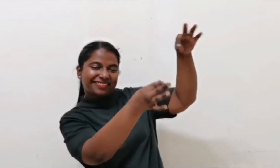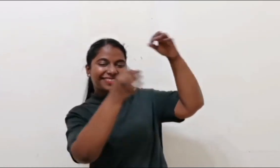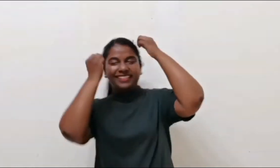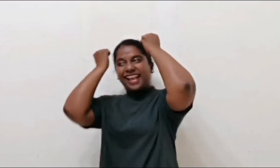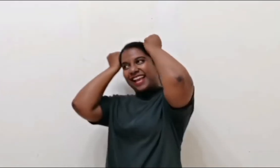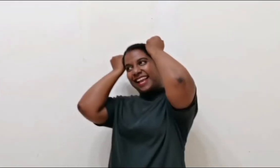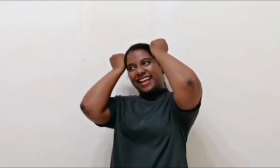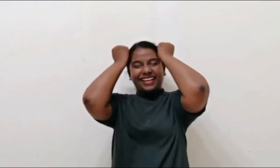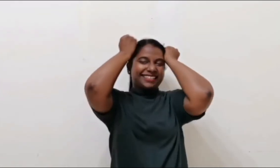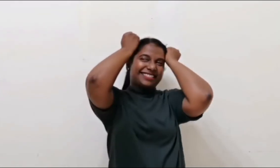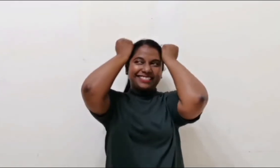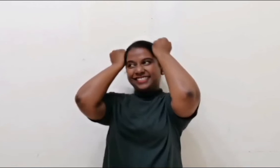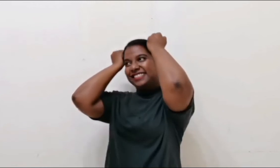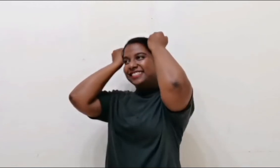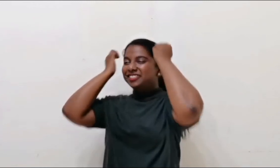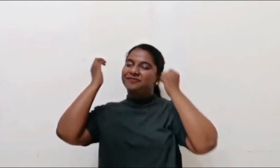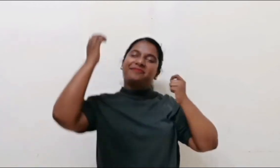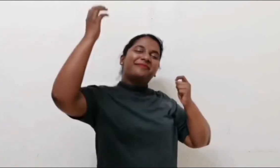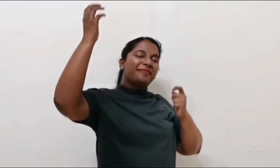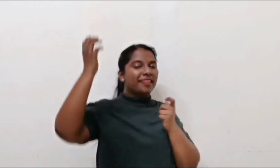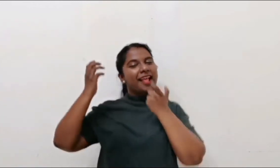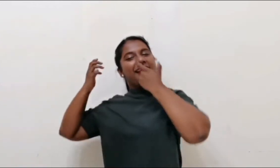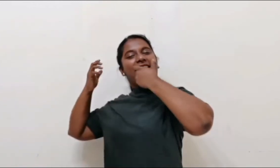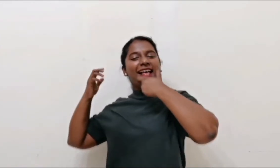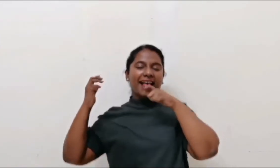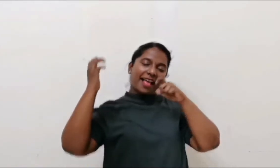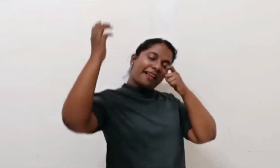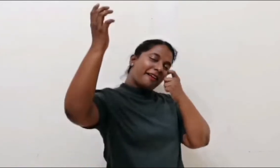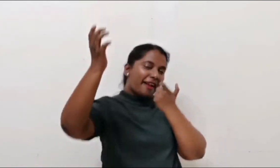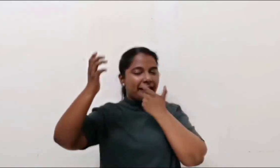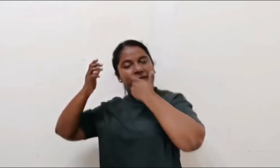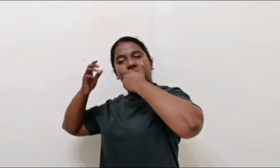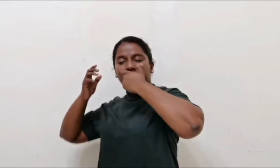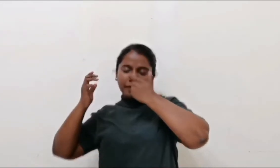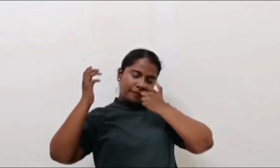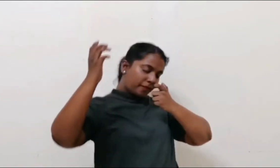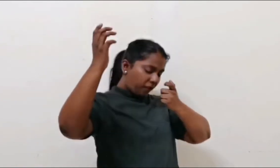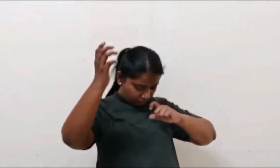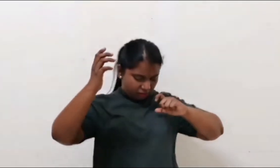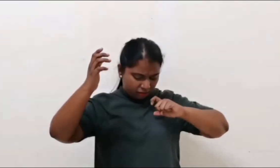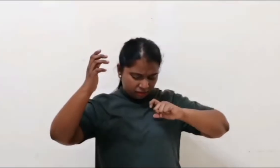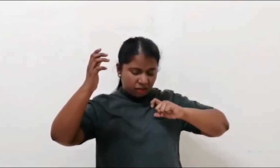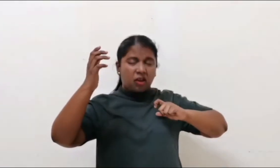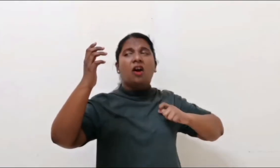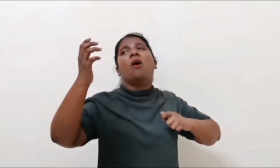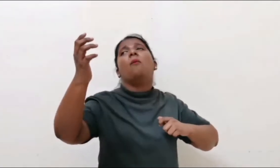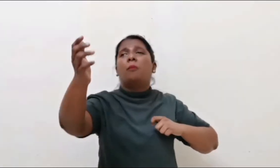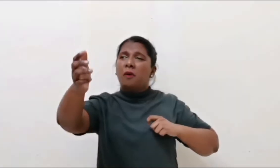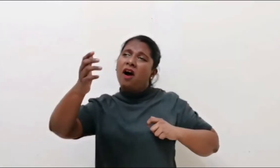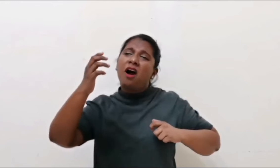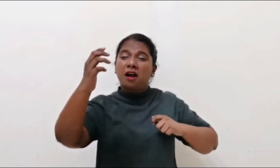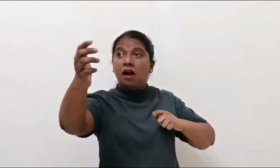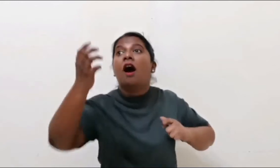Sporting two ponytails with ribbons, my cuteness overload Holding mom’s hands, cherishing every moment and feeling secure My clothes got stained. Mom! Mom! I call her for attention, pulling her hand.